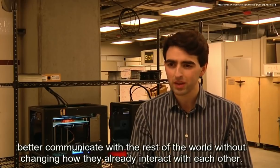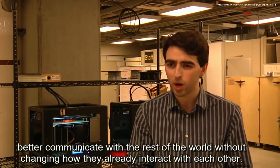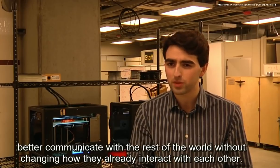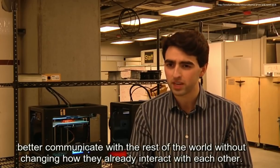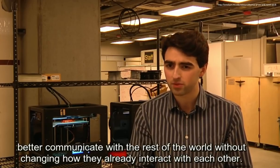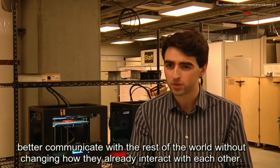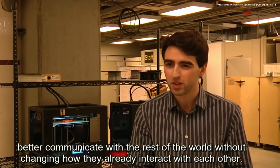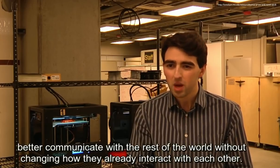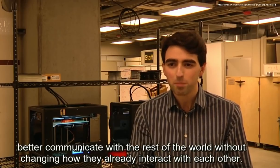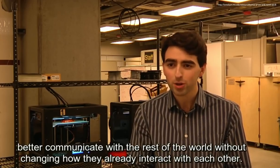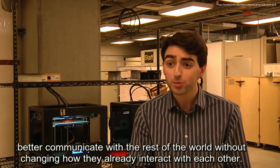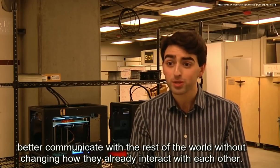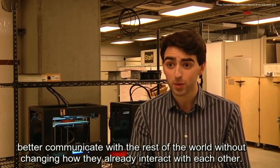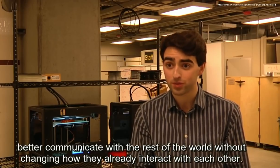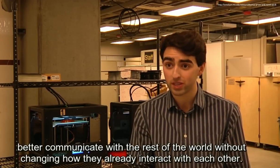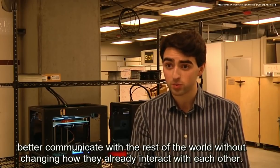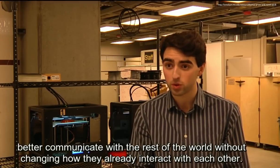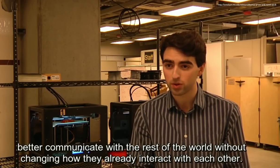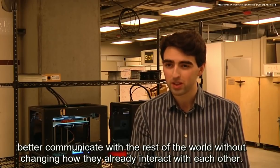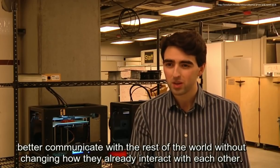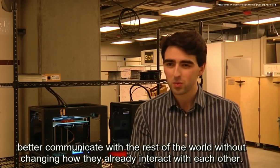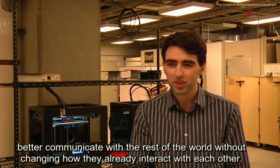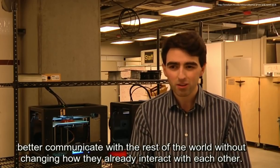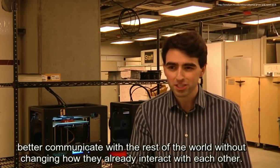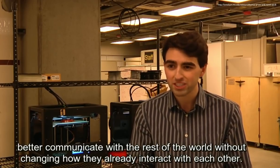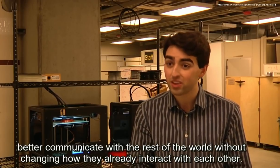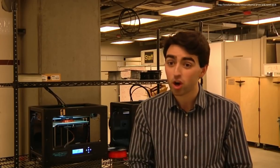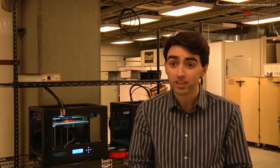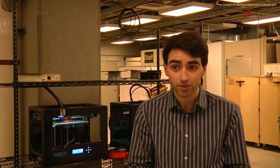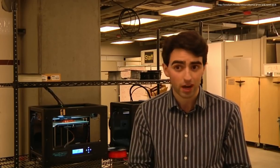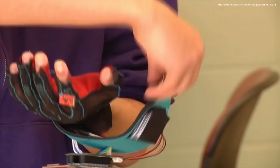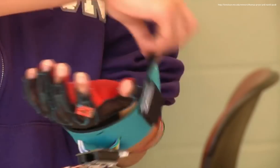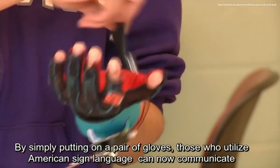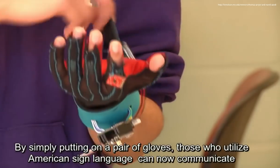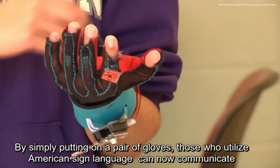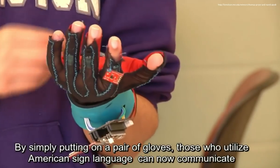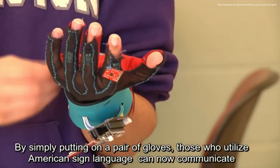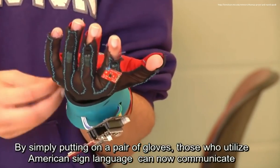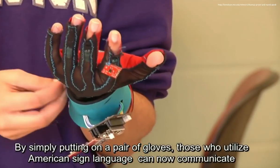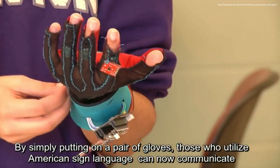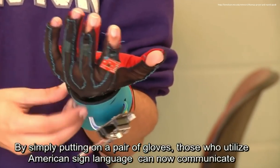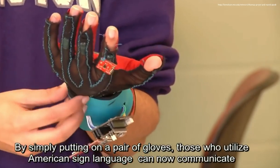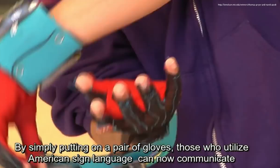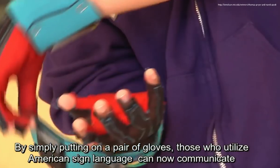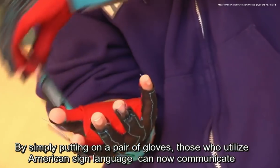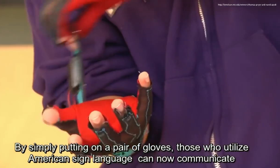help the deaf and mute better communicate with the rest of all without changing how they already interact with each other by simply putting on a pair